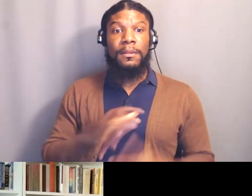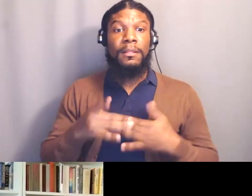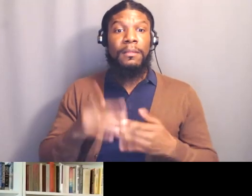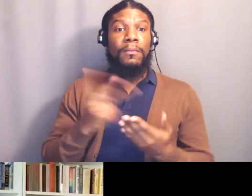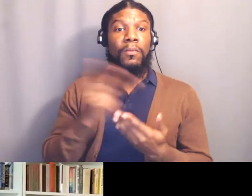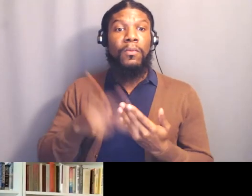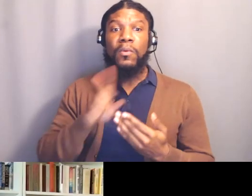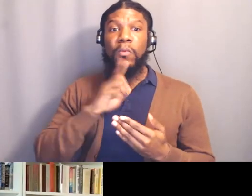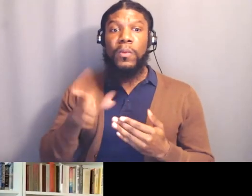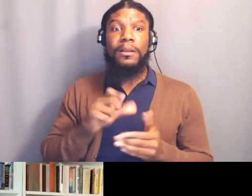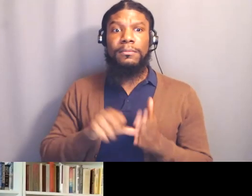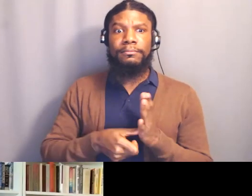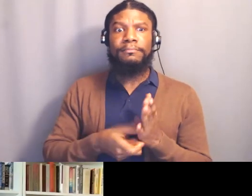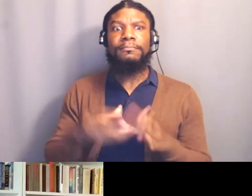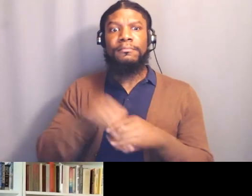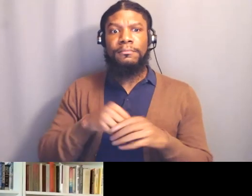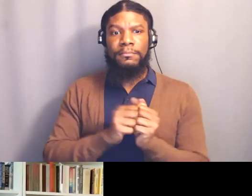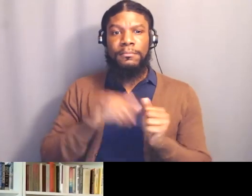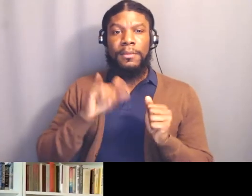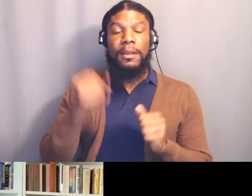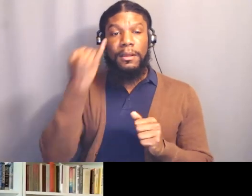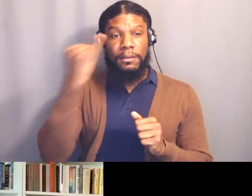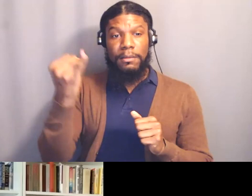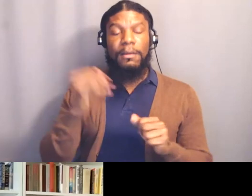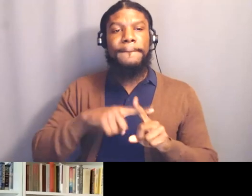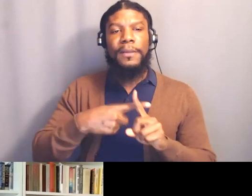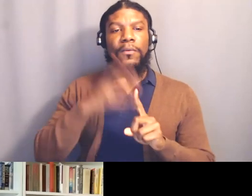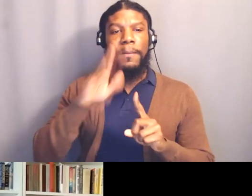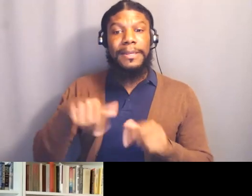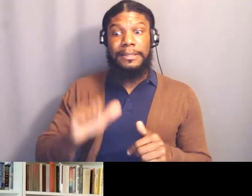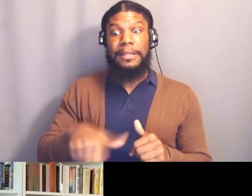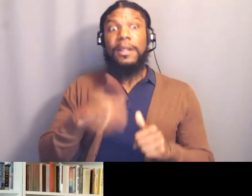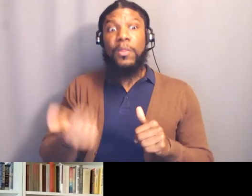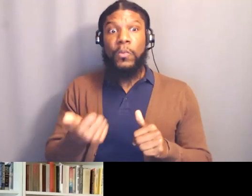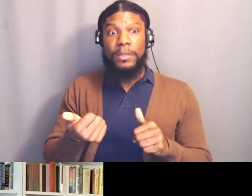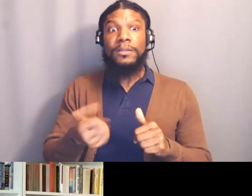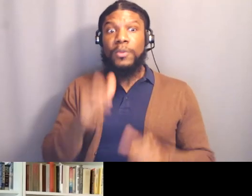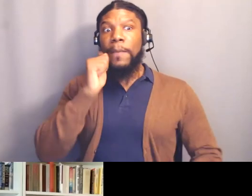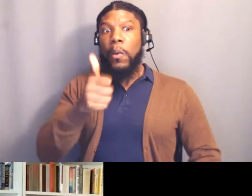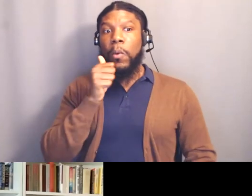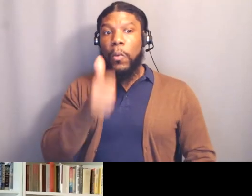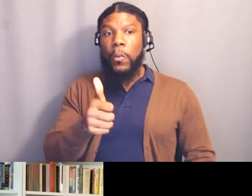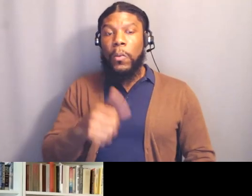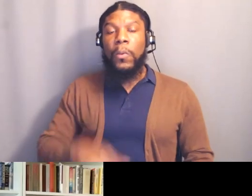and there's gonna be another one tomorrow to kind of look at the implications for the Jewish community,